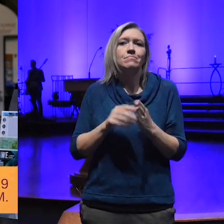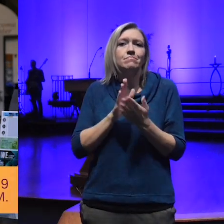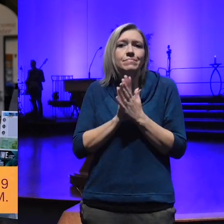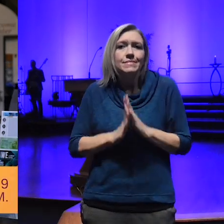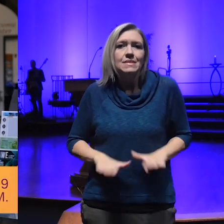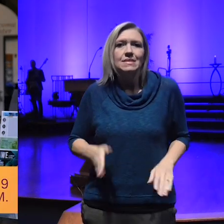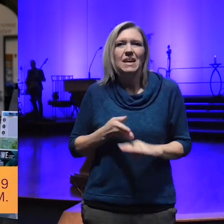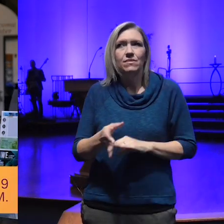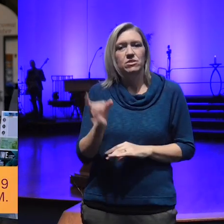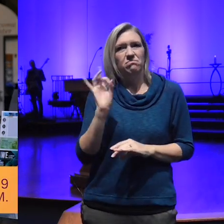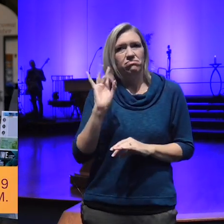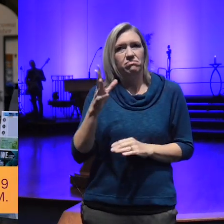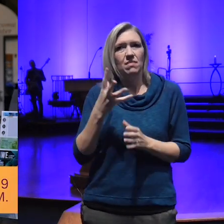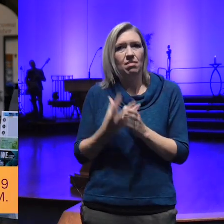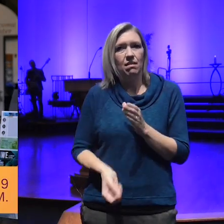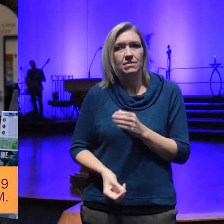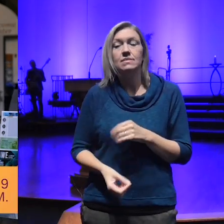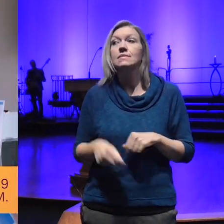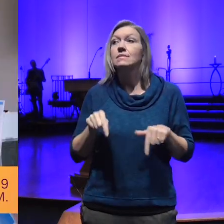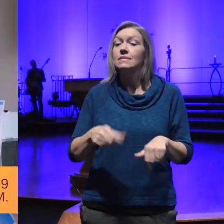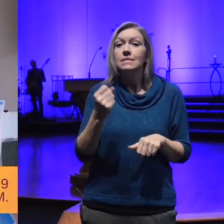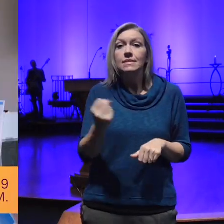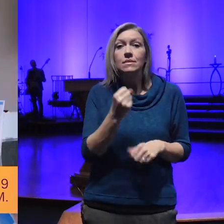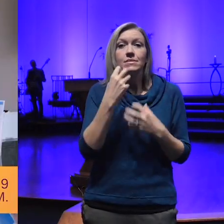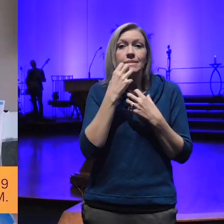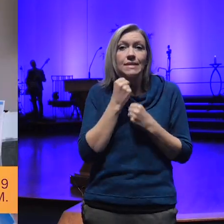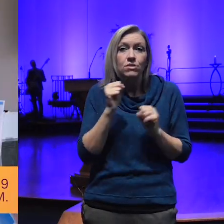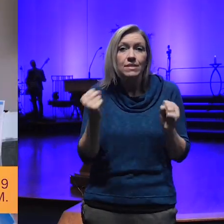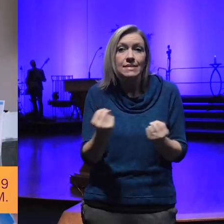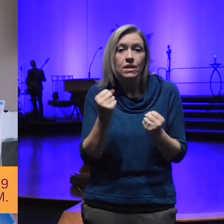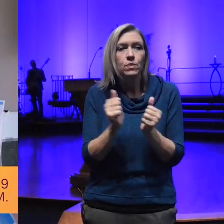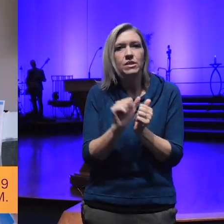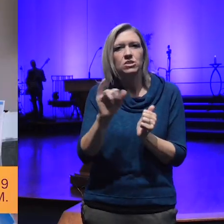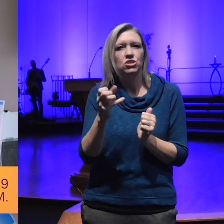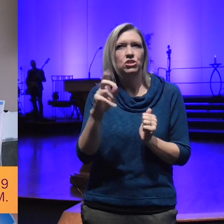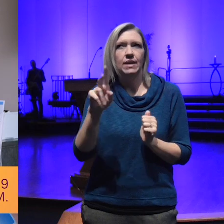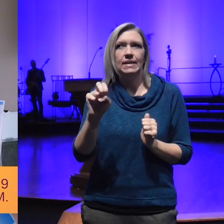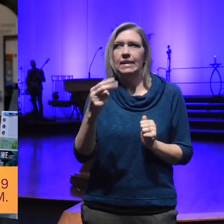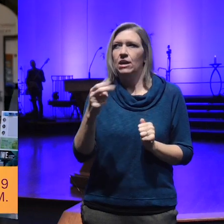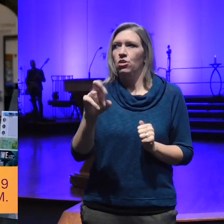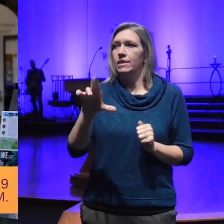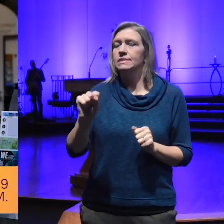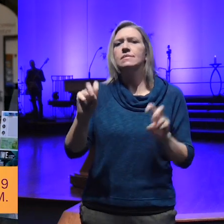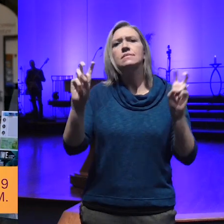is sacred Saturday with Jackie Harris the topic is self-love leads to compassion you will learn